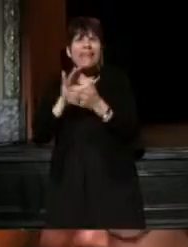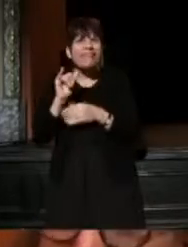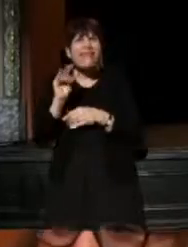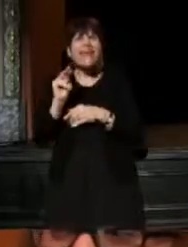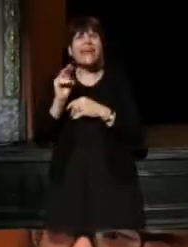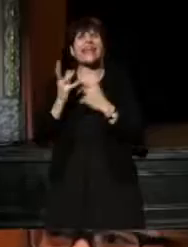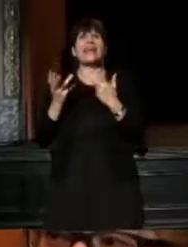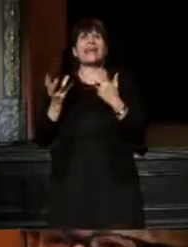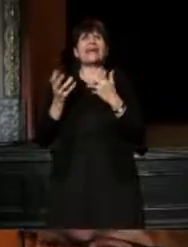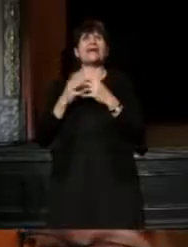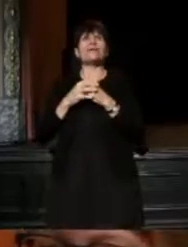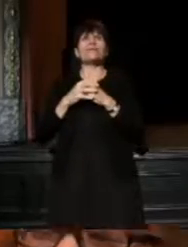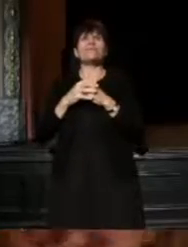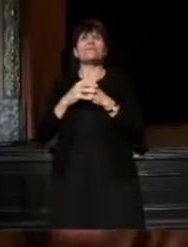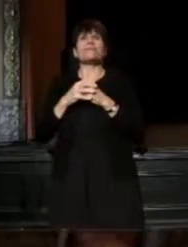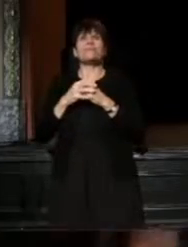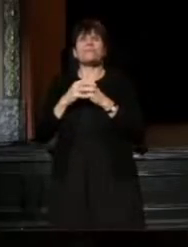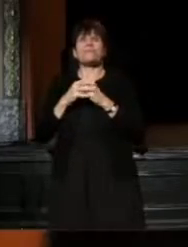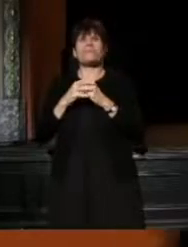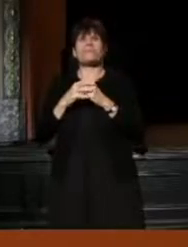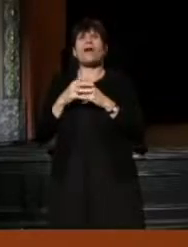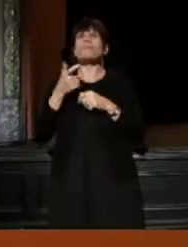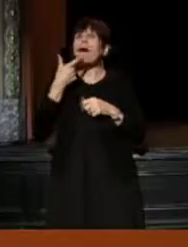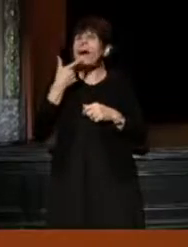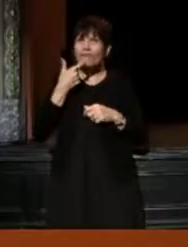or microphone I need -